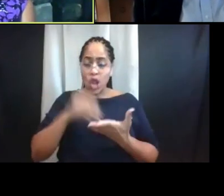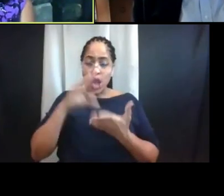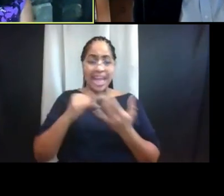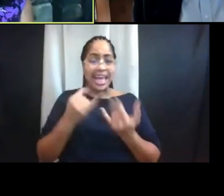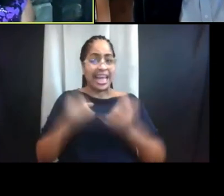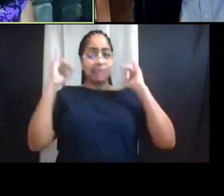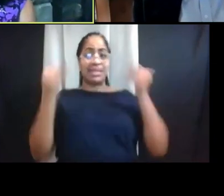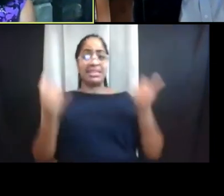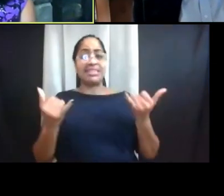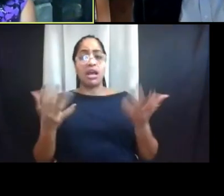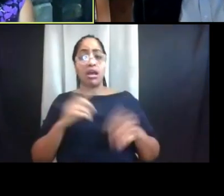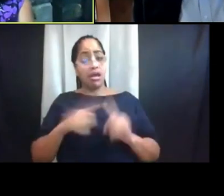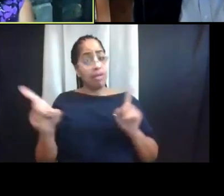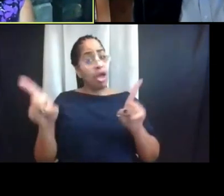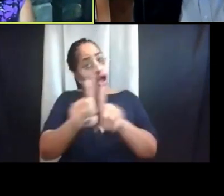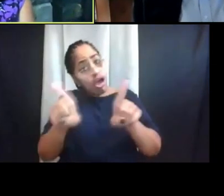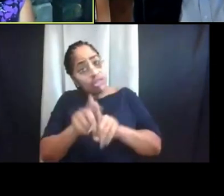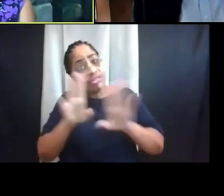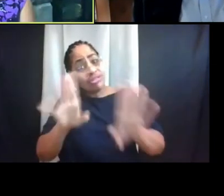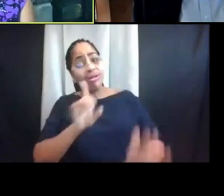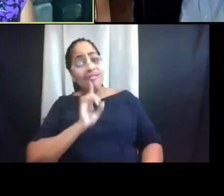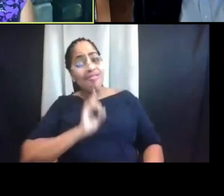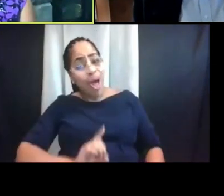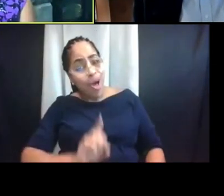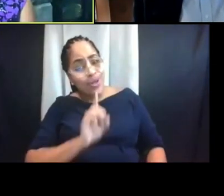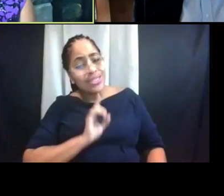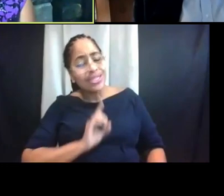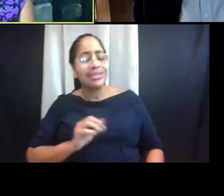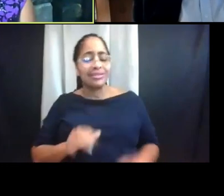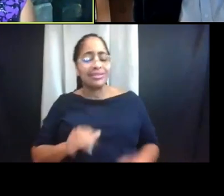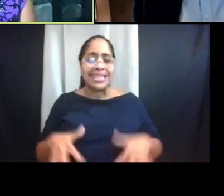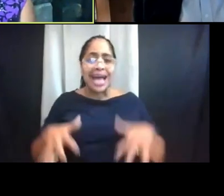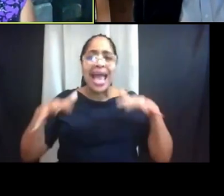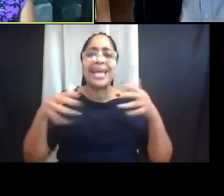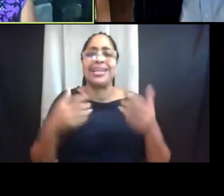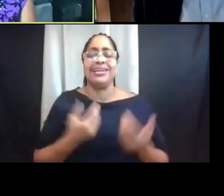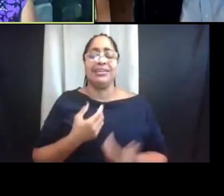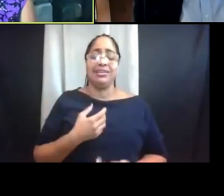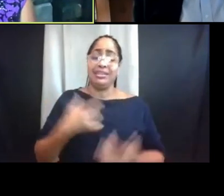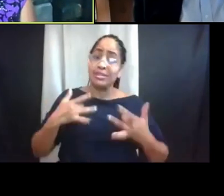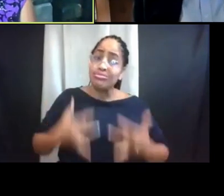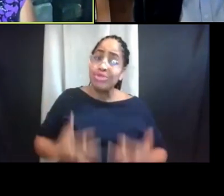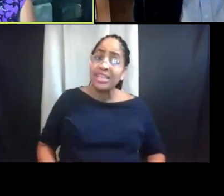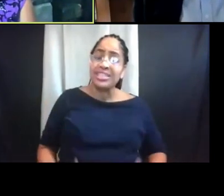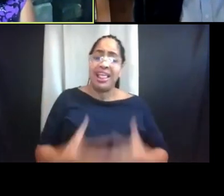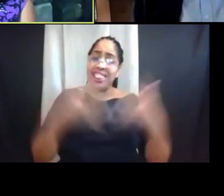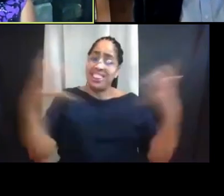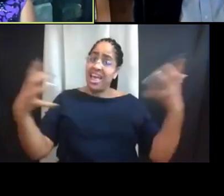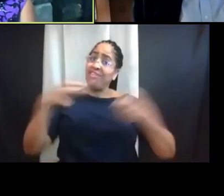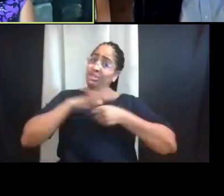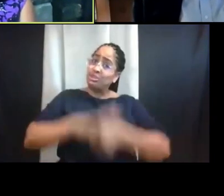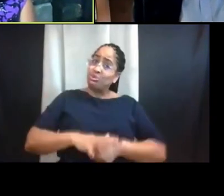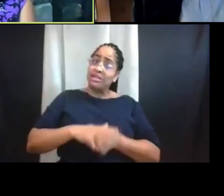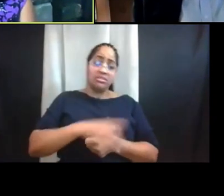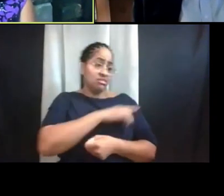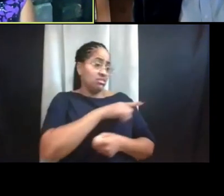But on the flip side, there's also loneliness and anxiety and depression and a lot of stress. These issues are not new. They have been there,